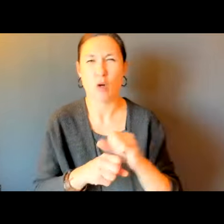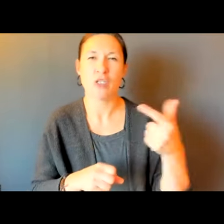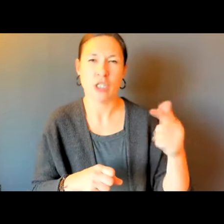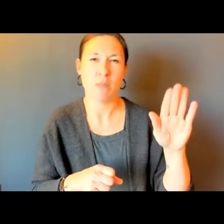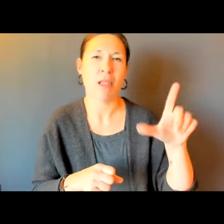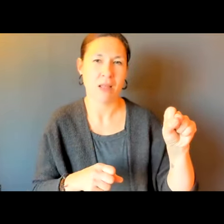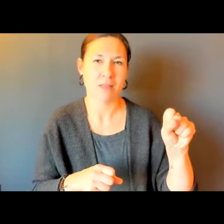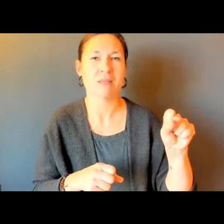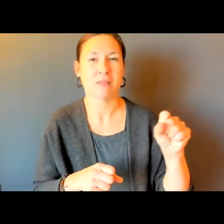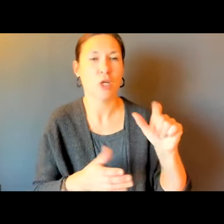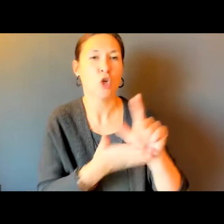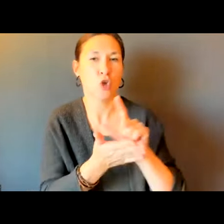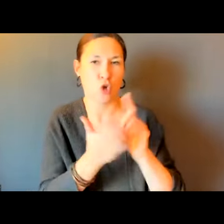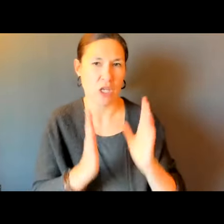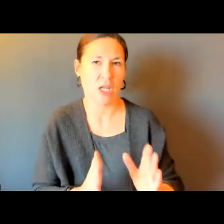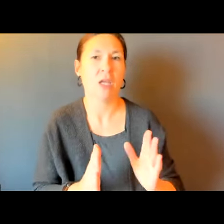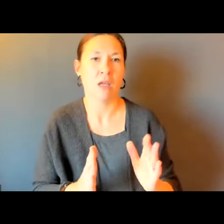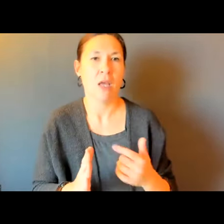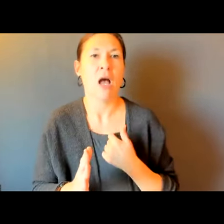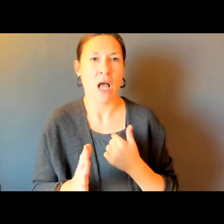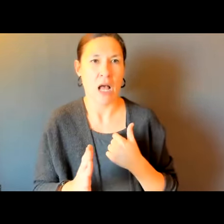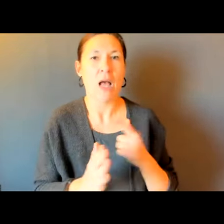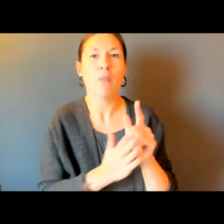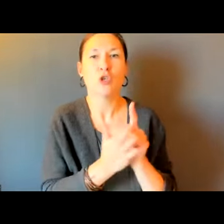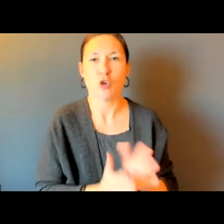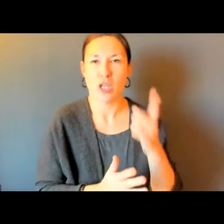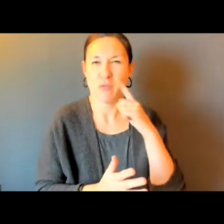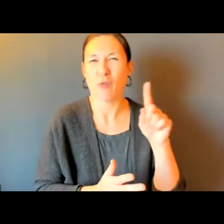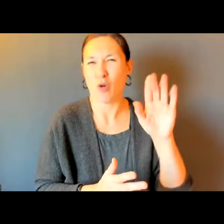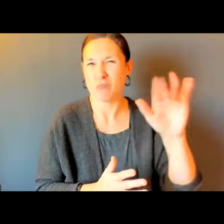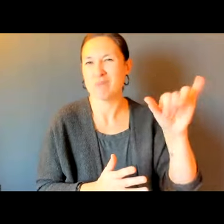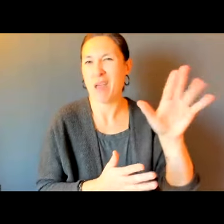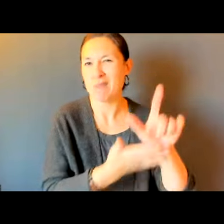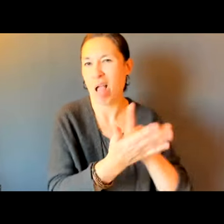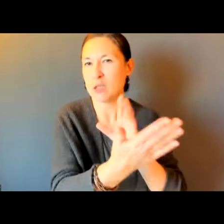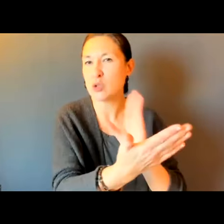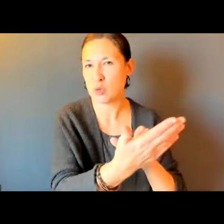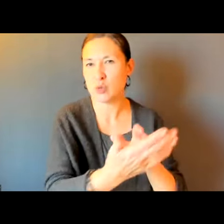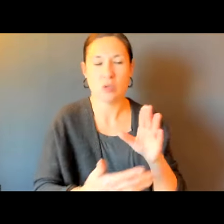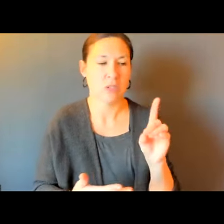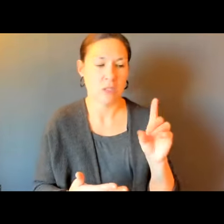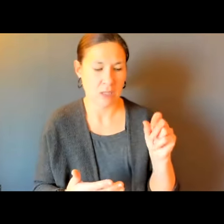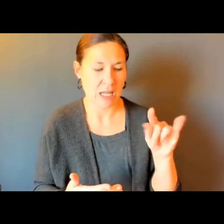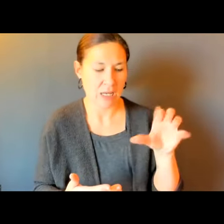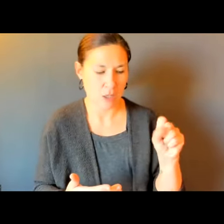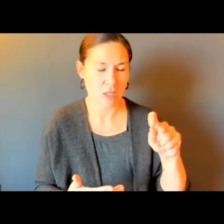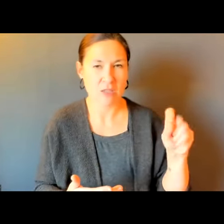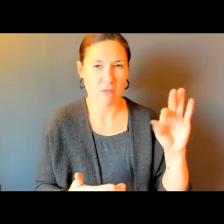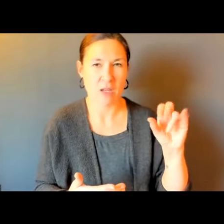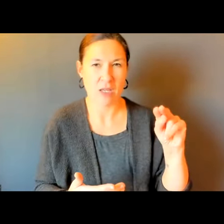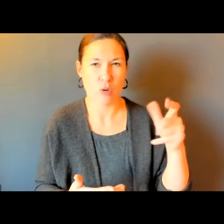I'M TARA, AND I'M AN ATTORNEY WITH GREATER BOSTON LEGAL SERVICES. AND COUNSEL FOR THE NAMED